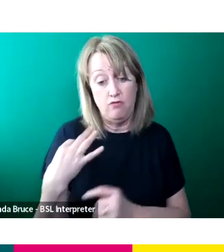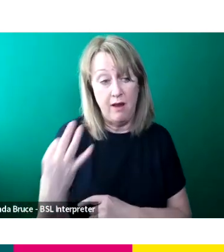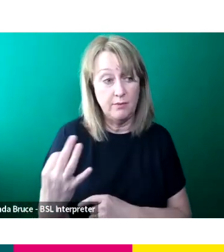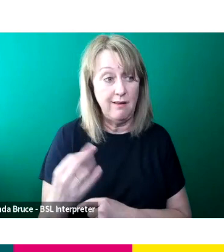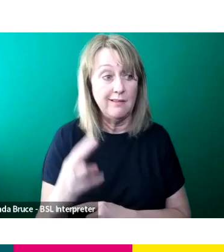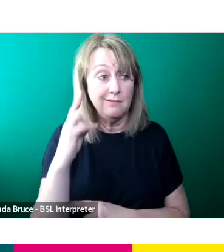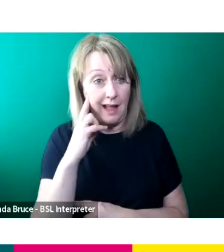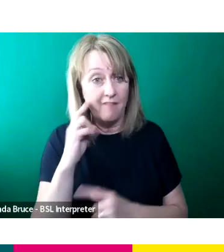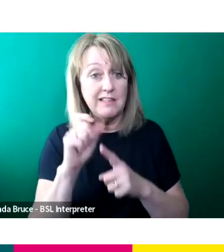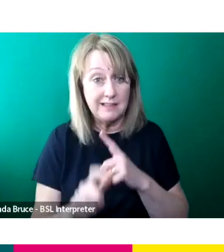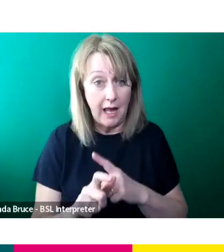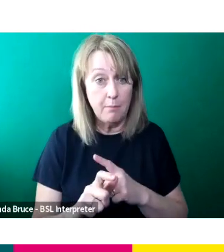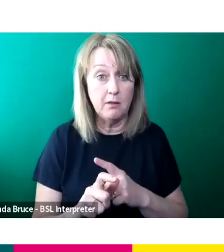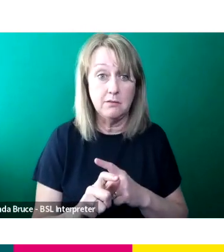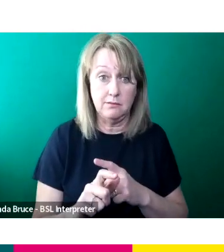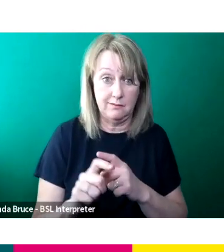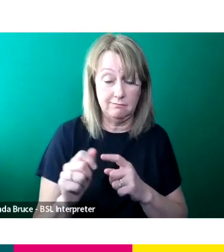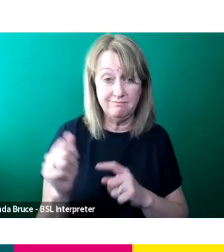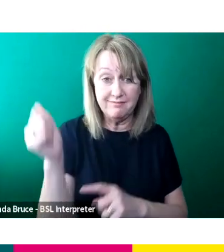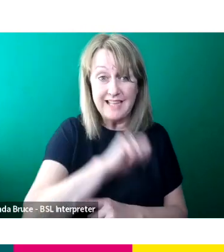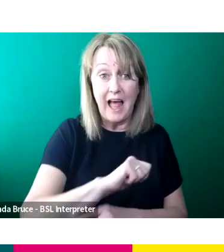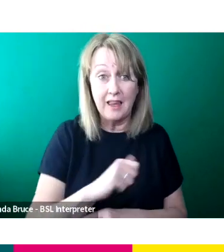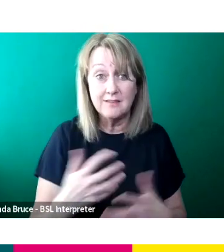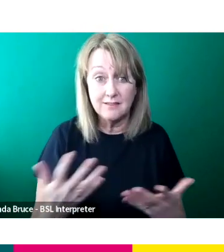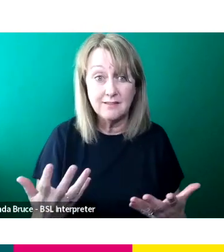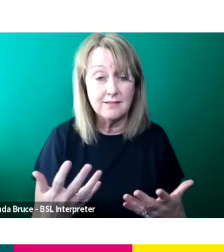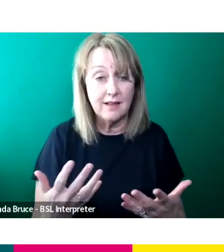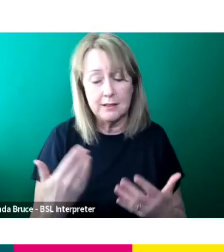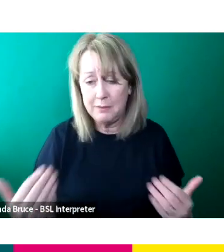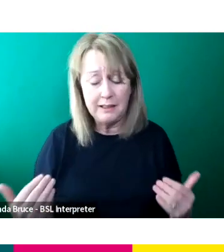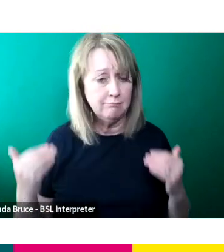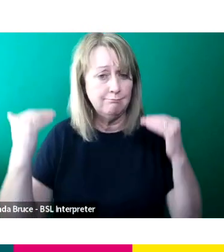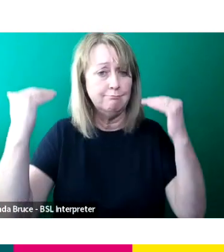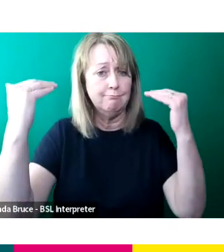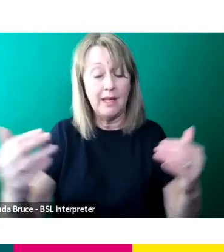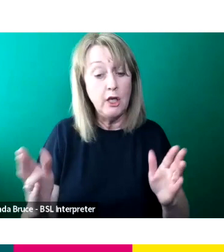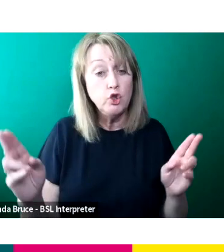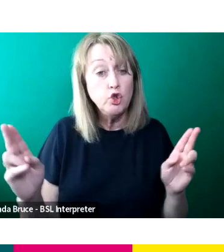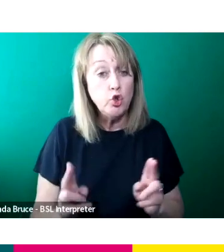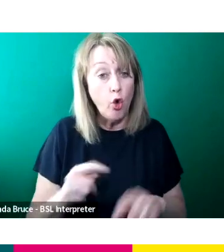“Sorry, I wanted to get everyone together, I want to find the right time.